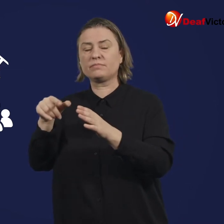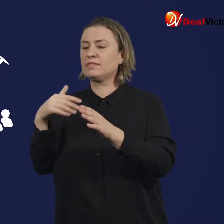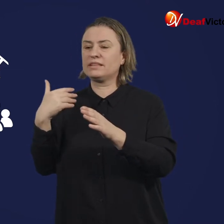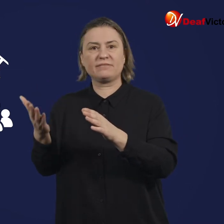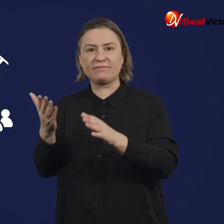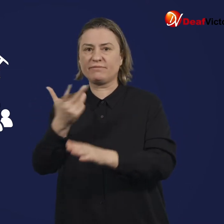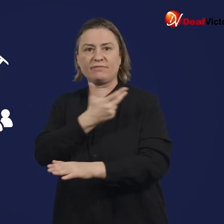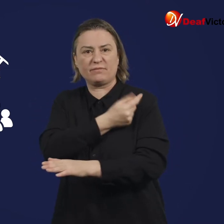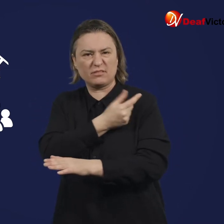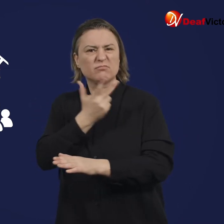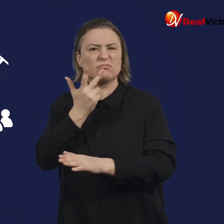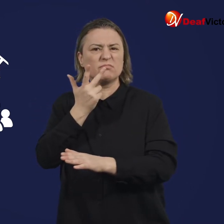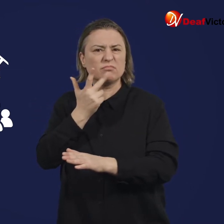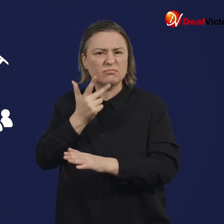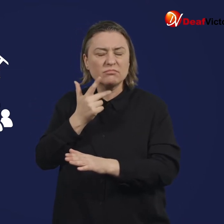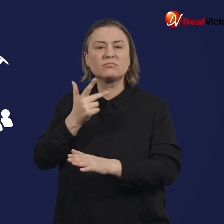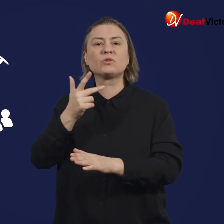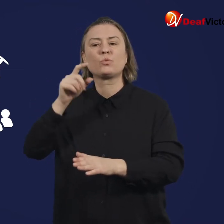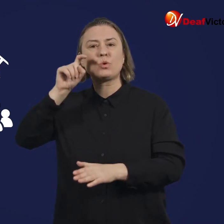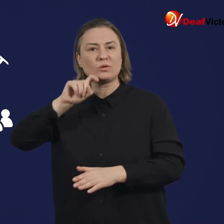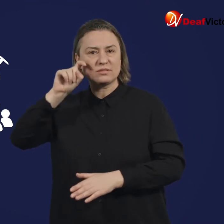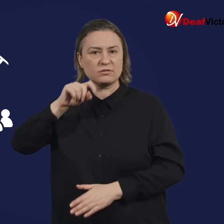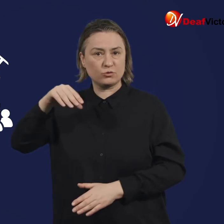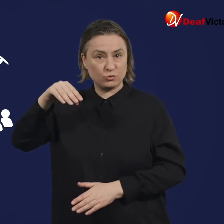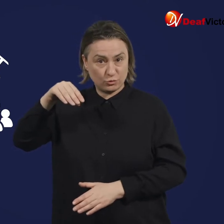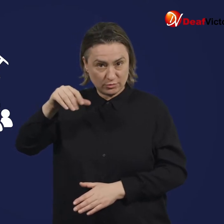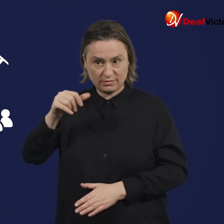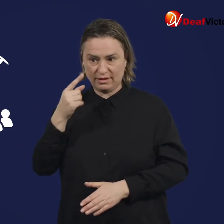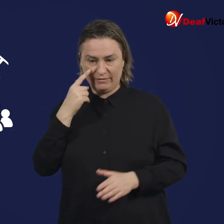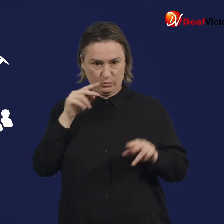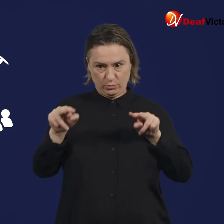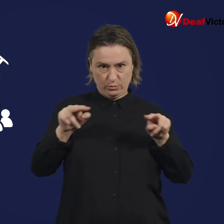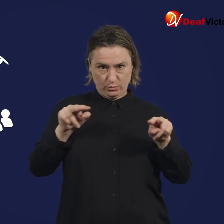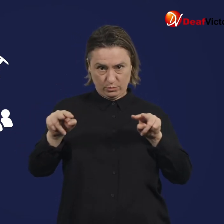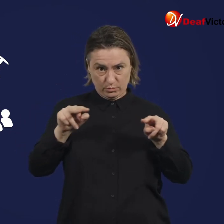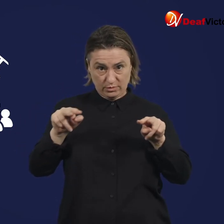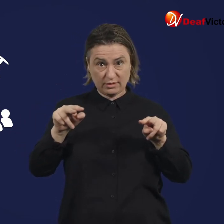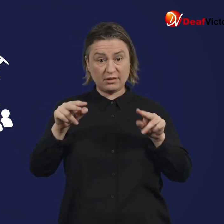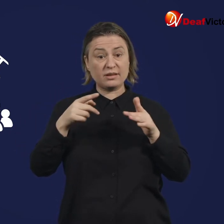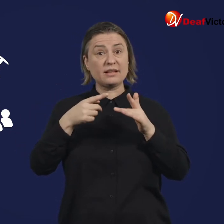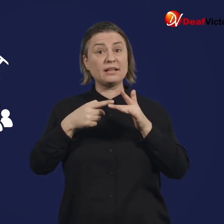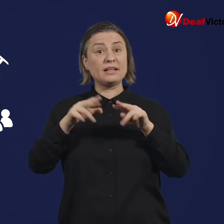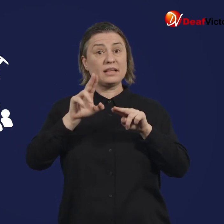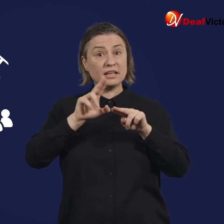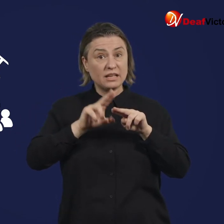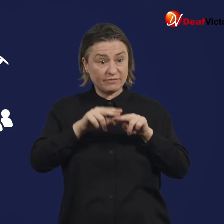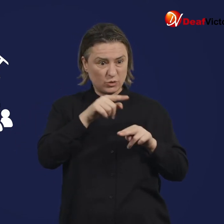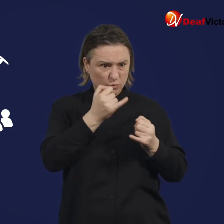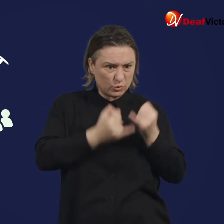and the second group are given a placebo. Results from both groups of participants are compared and analysed.